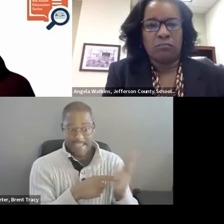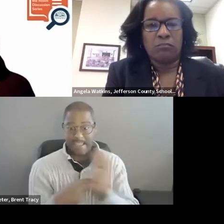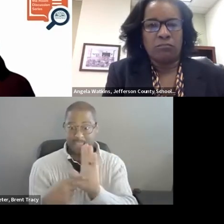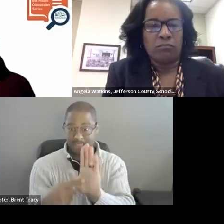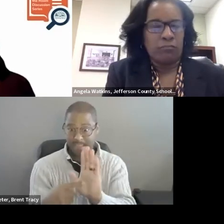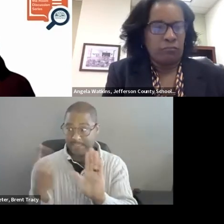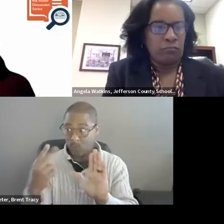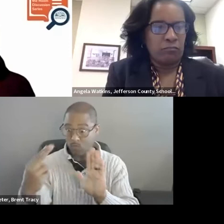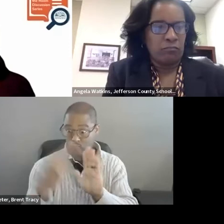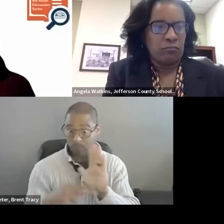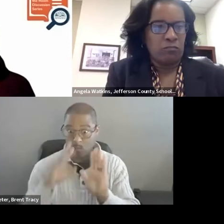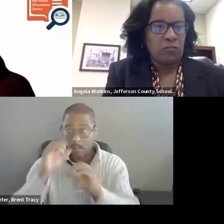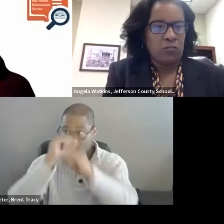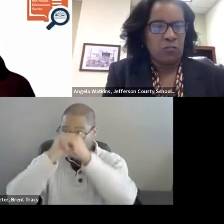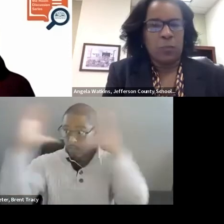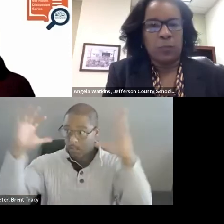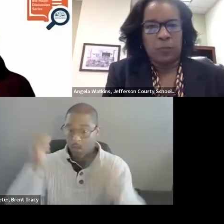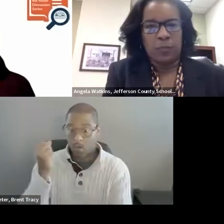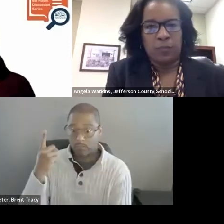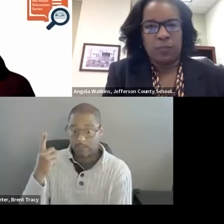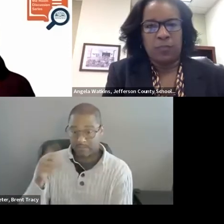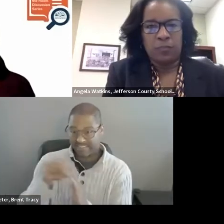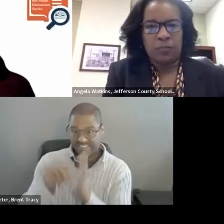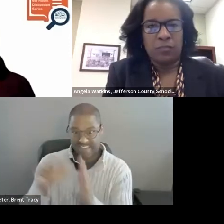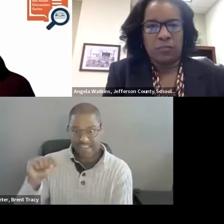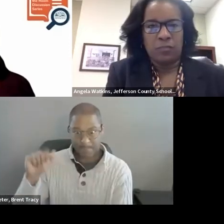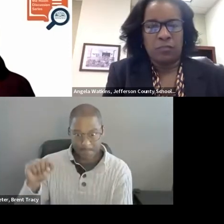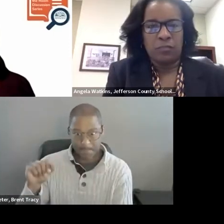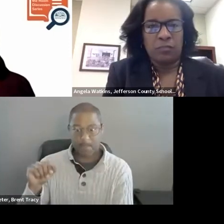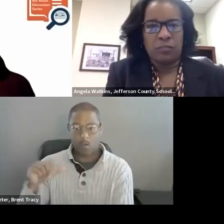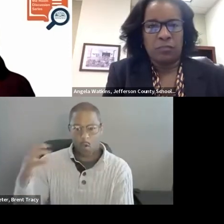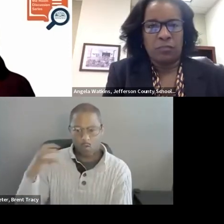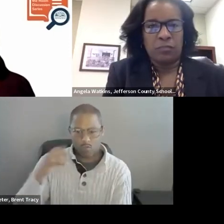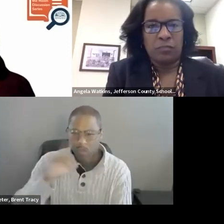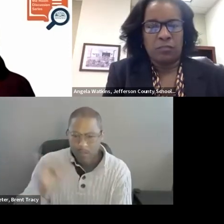That it can ensure consistency and fidelity across coaching.